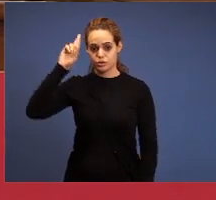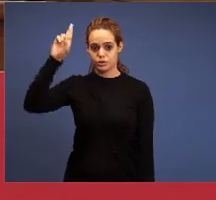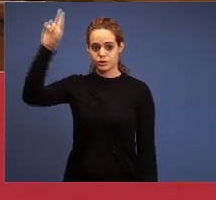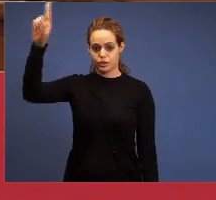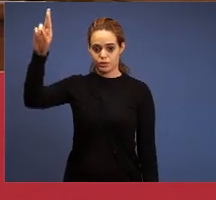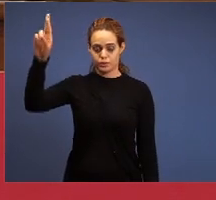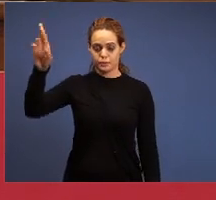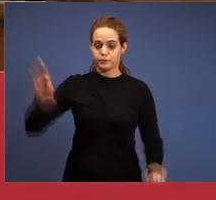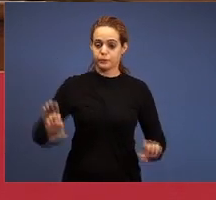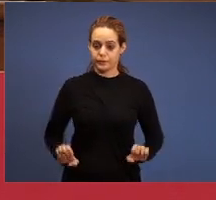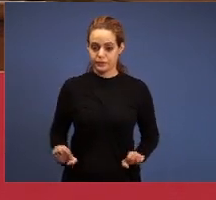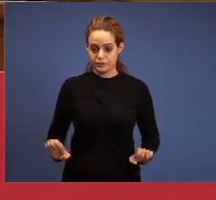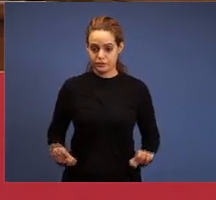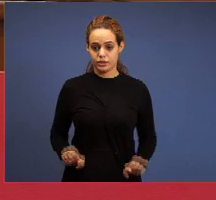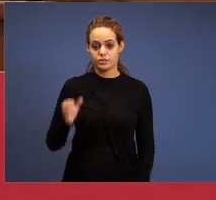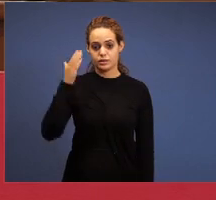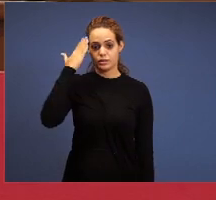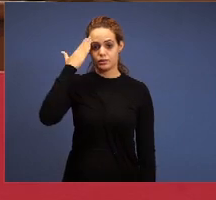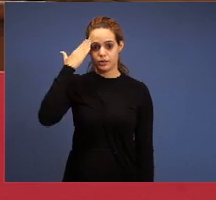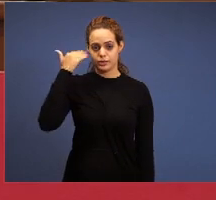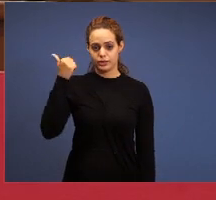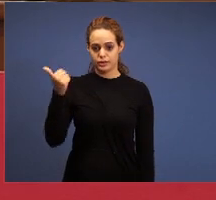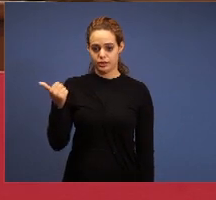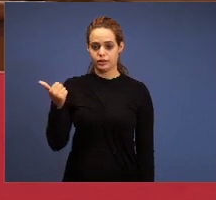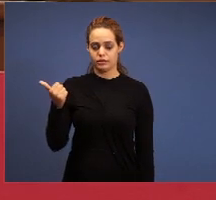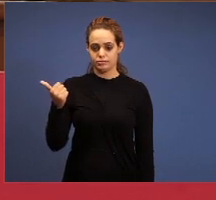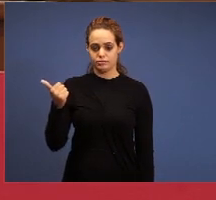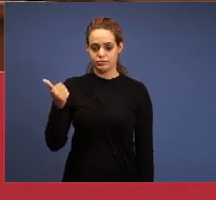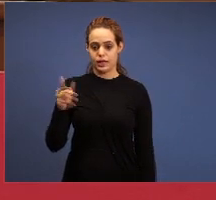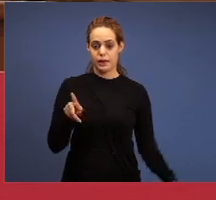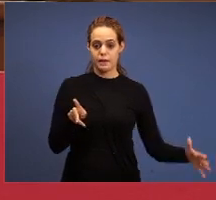was the wisdom, in Pergamos was the intelligence,